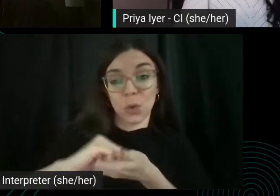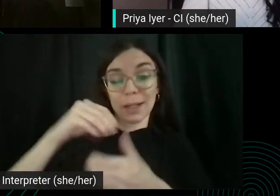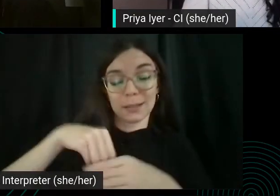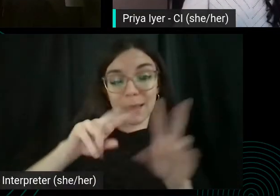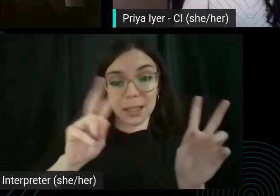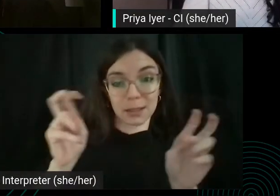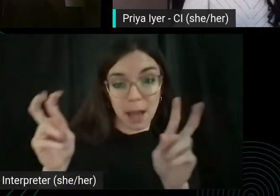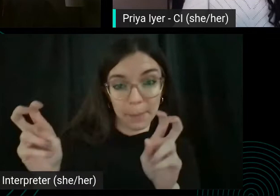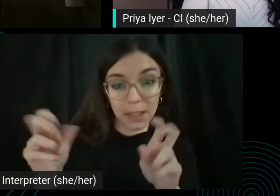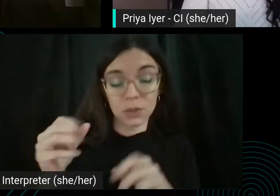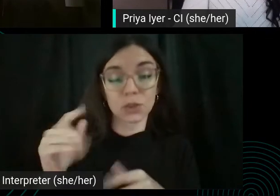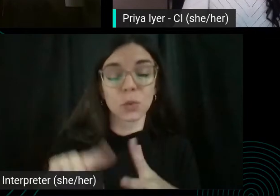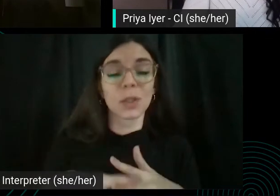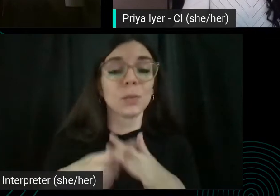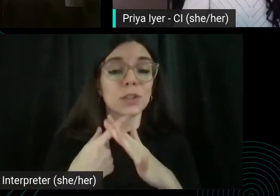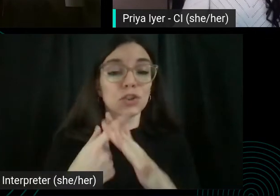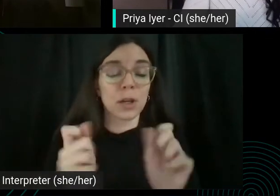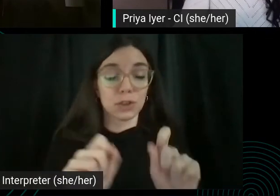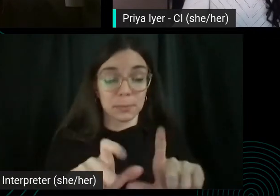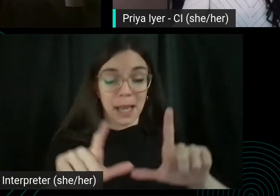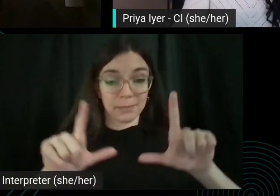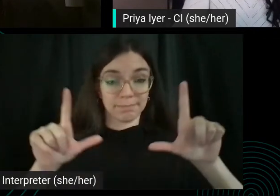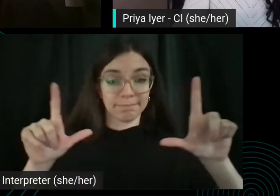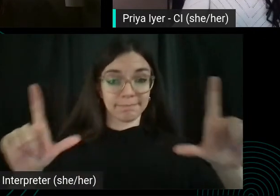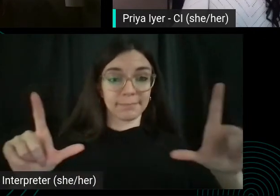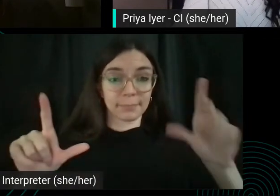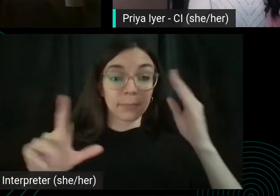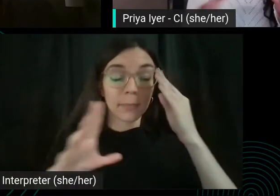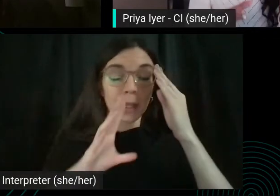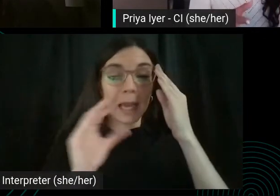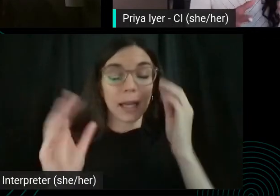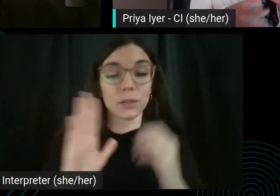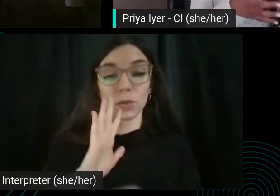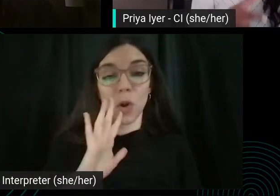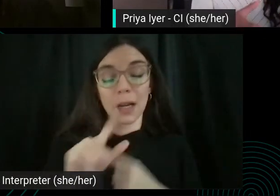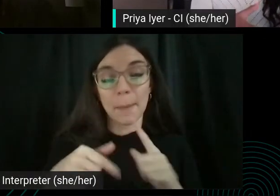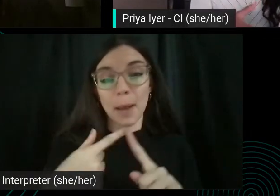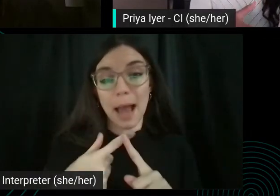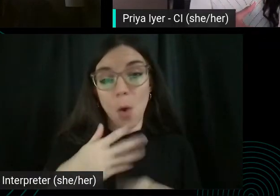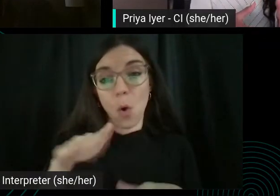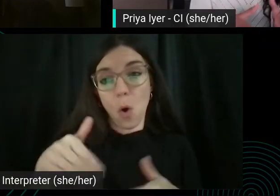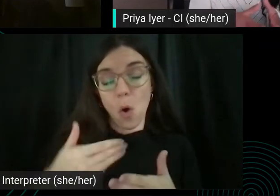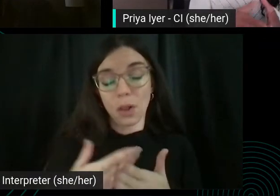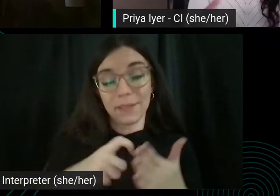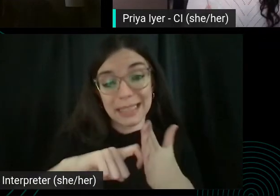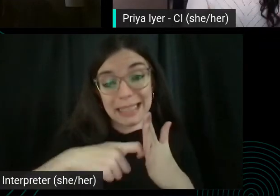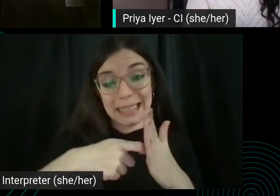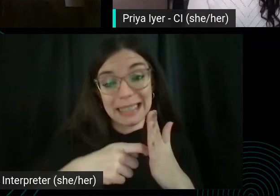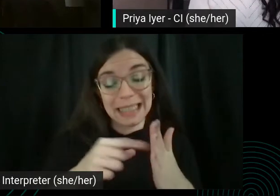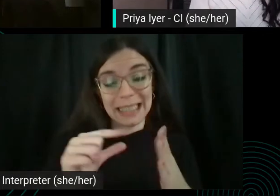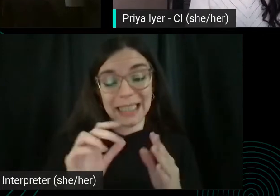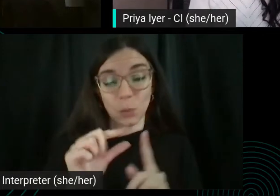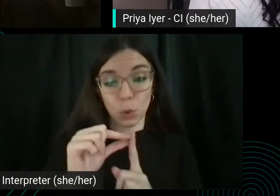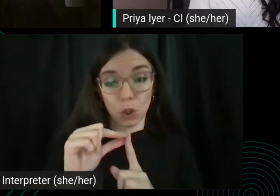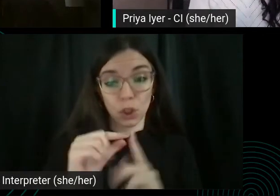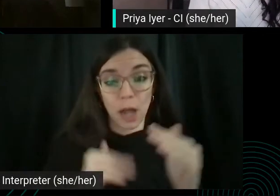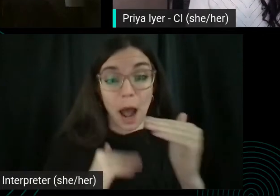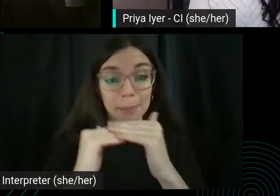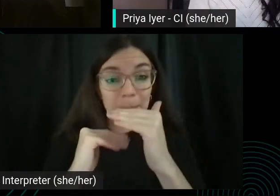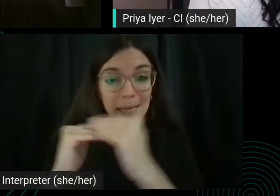Can we start by just zooming out a little bit and talking about all of these keyword optimizations and things like that that you touched on